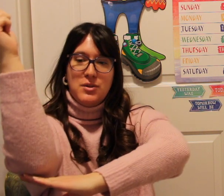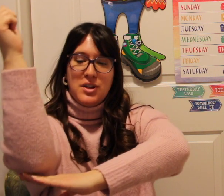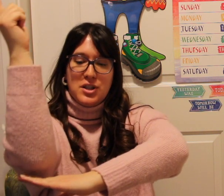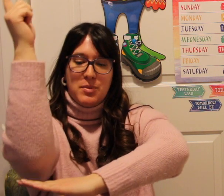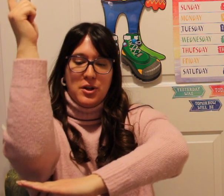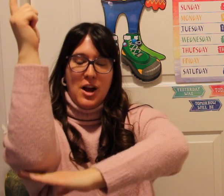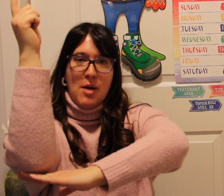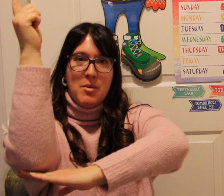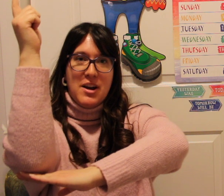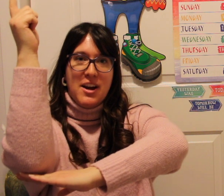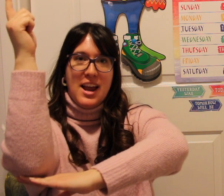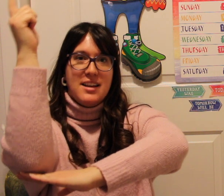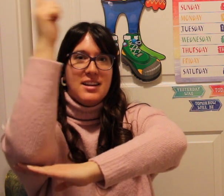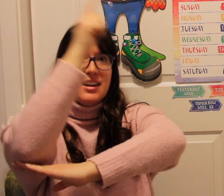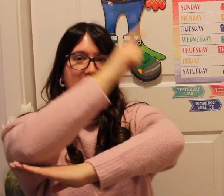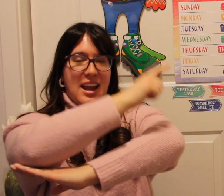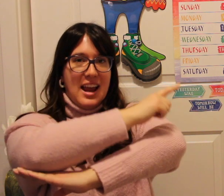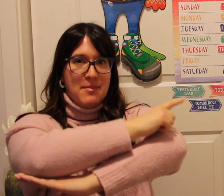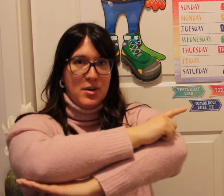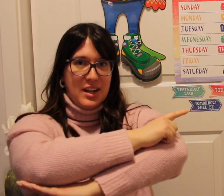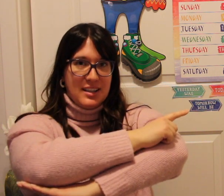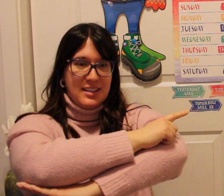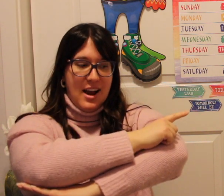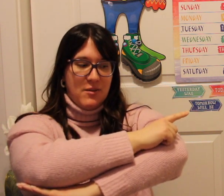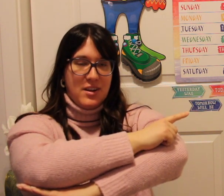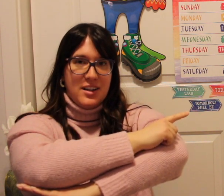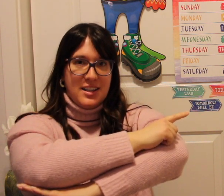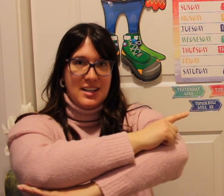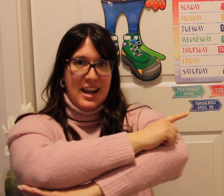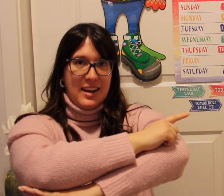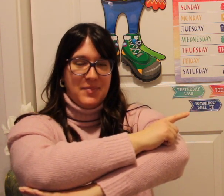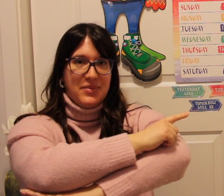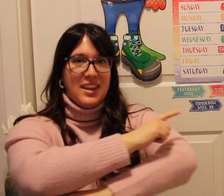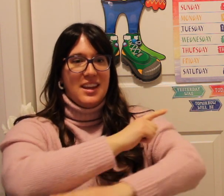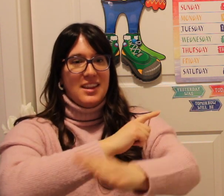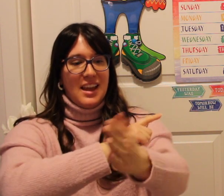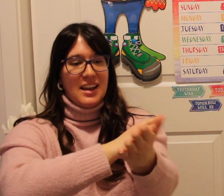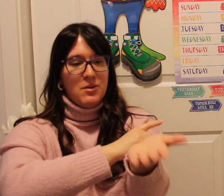doing is just putting your elbow by your hand and putting it down today and you